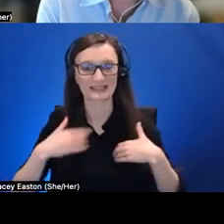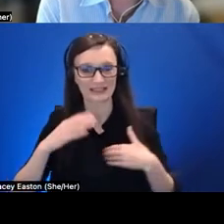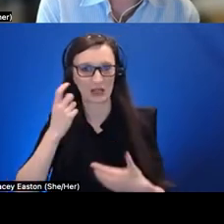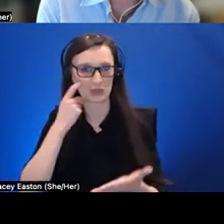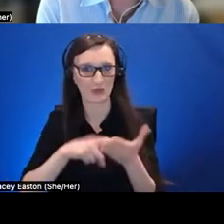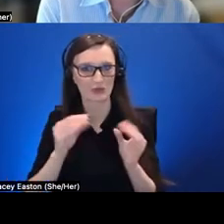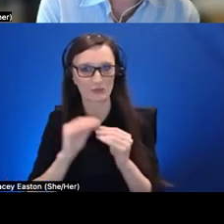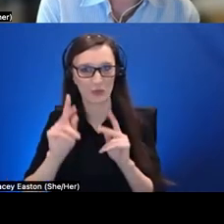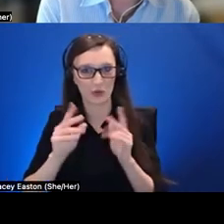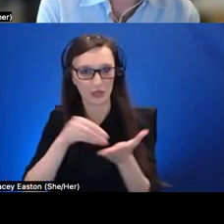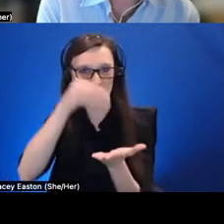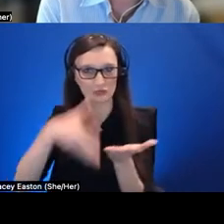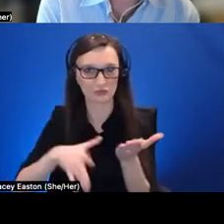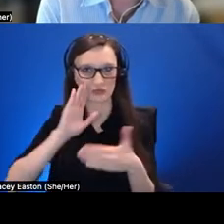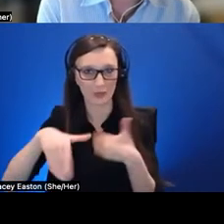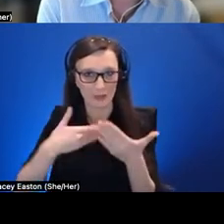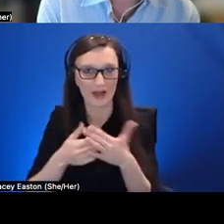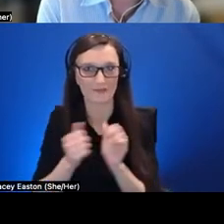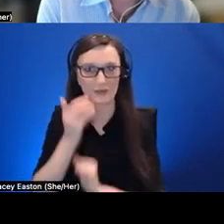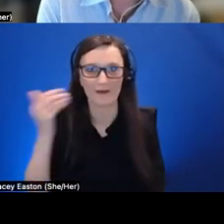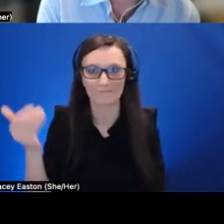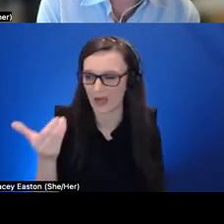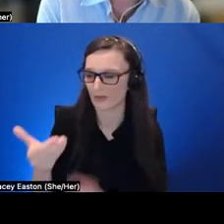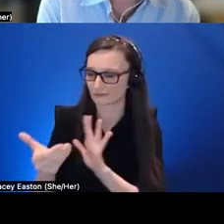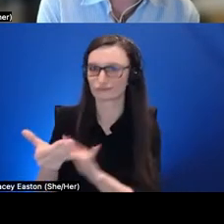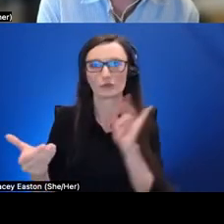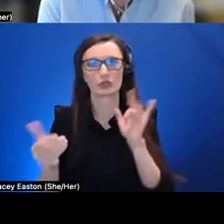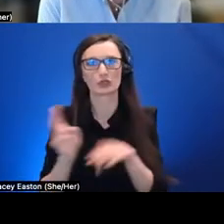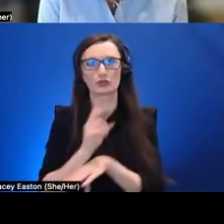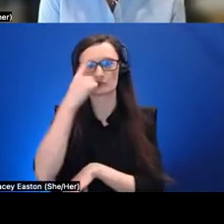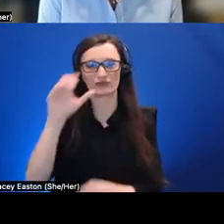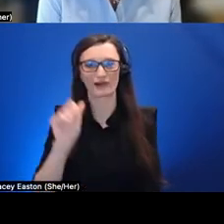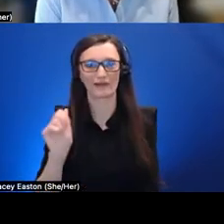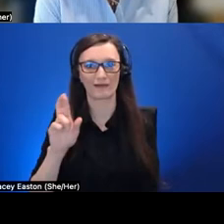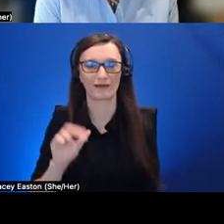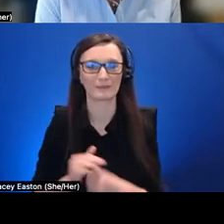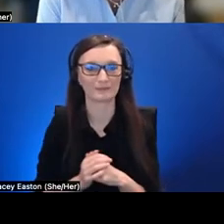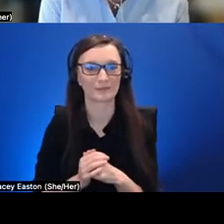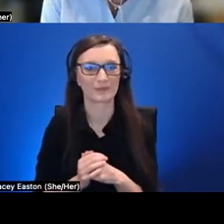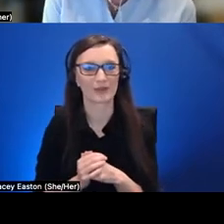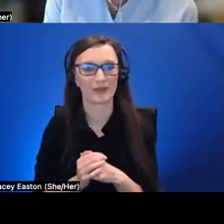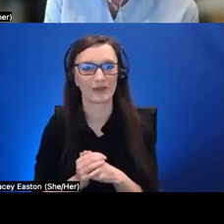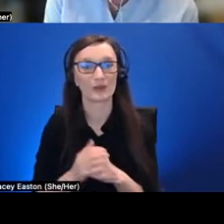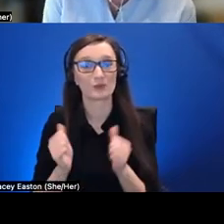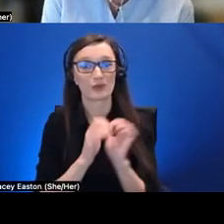them for ar experiences um with online learning um yeah you can send people give them tasks like